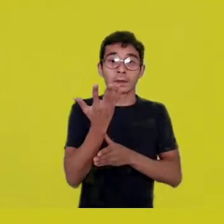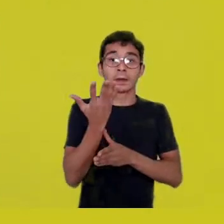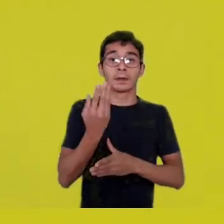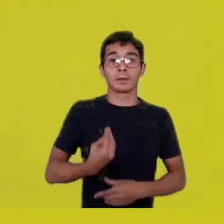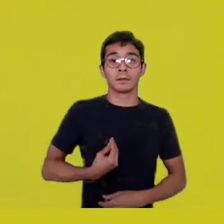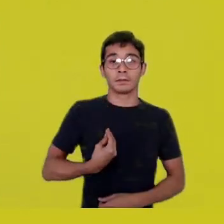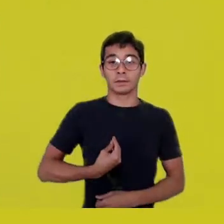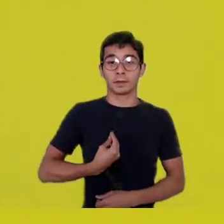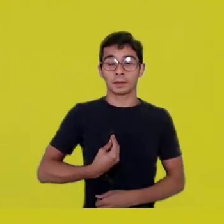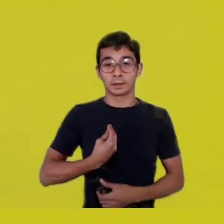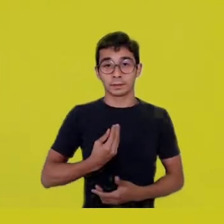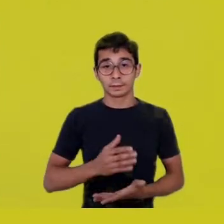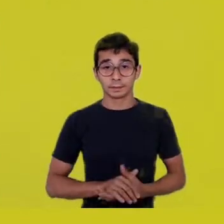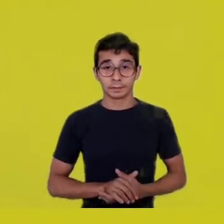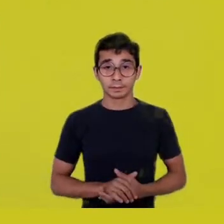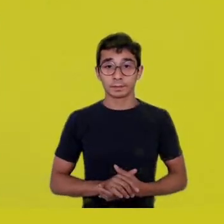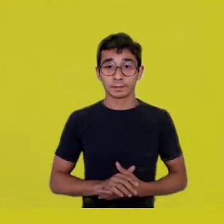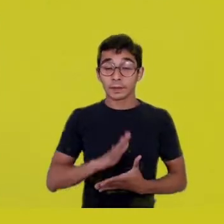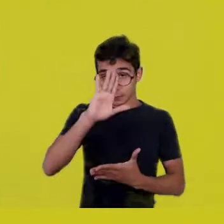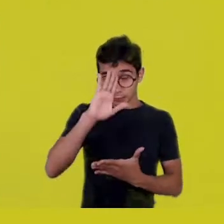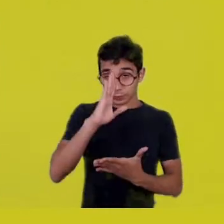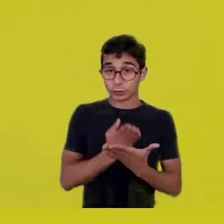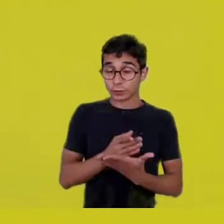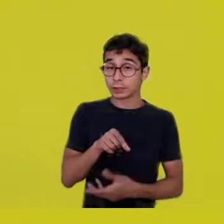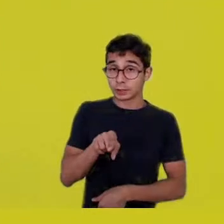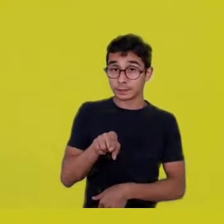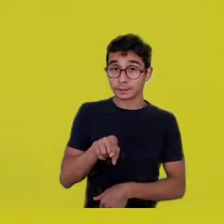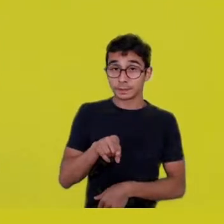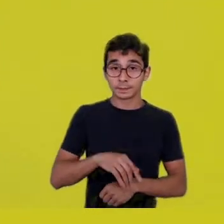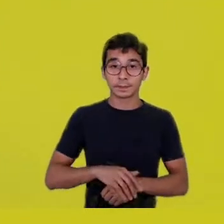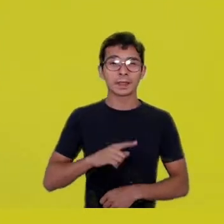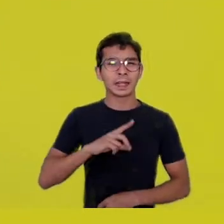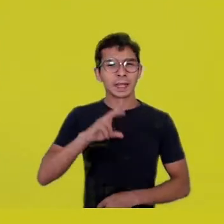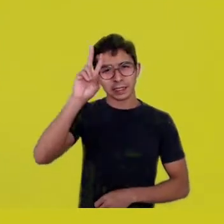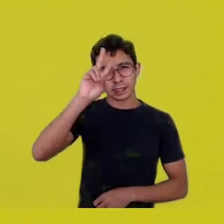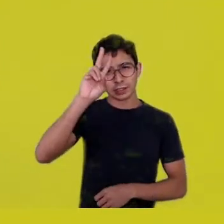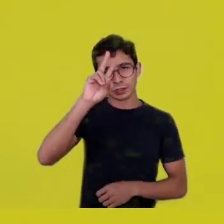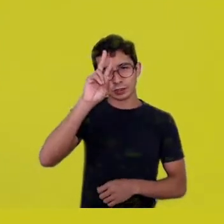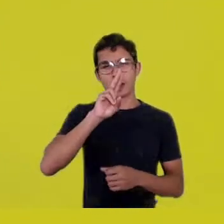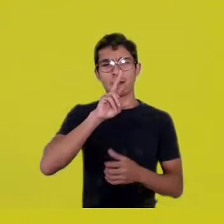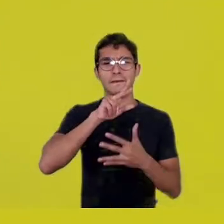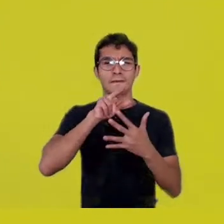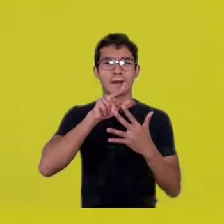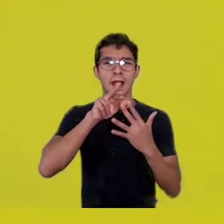I’ve heard a few stories about the origin of some